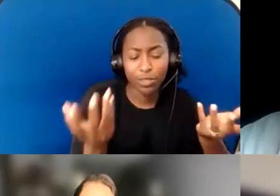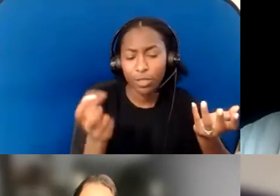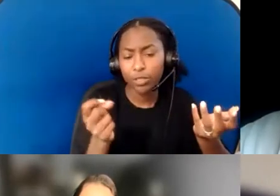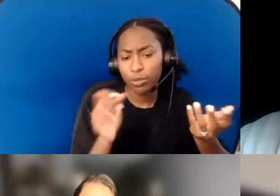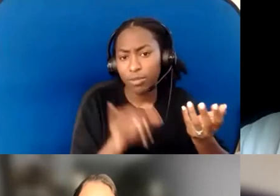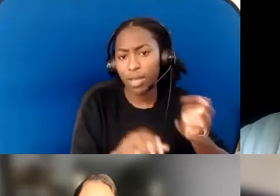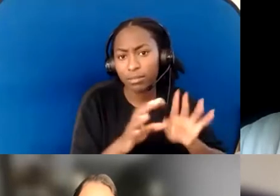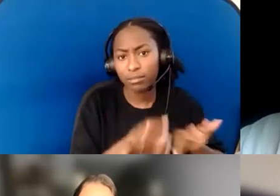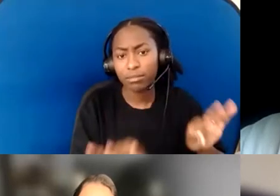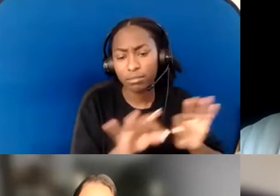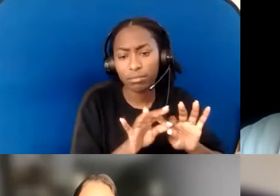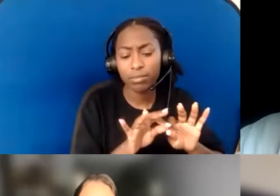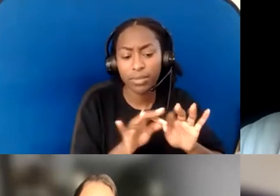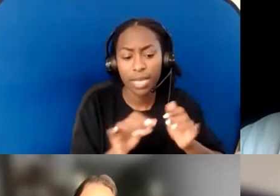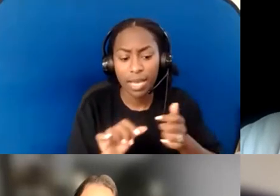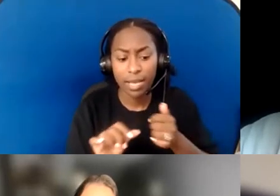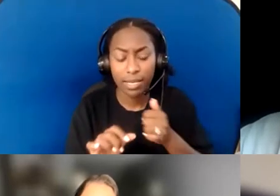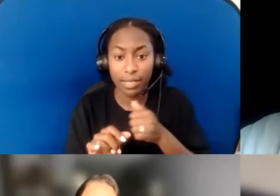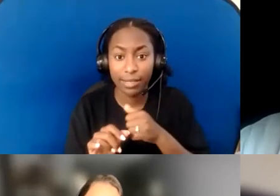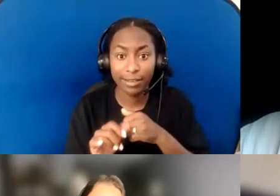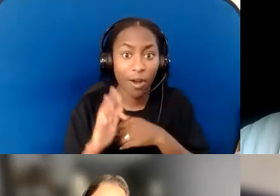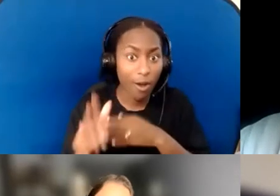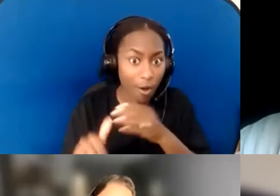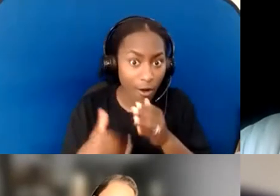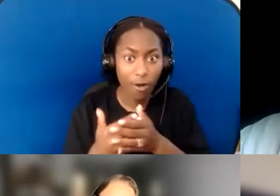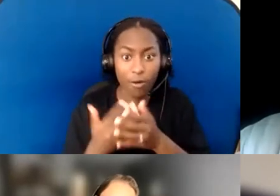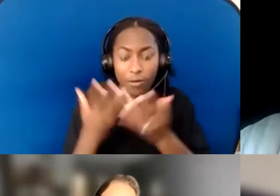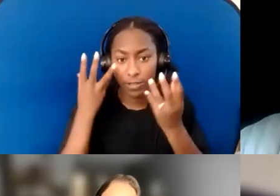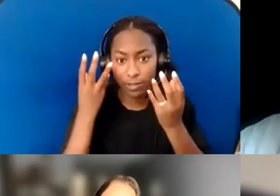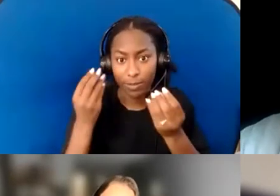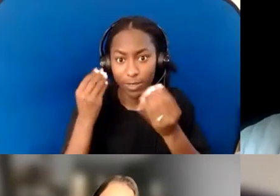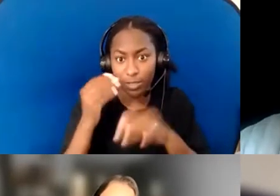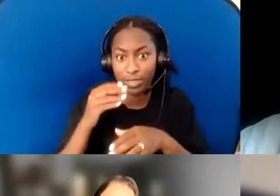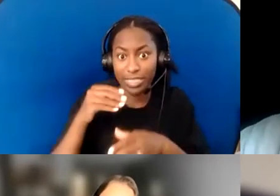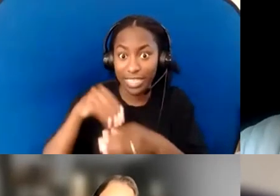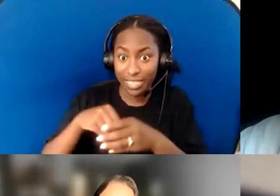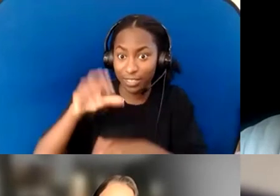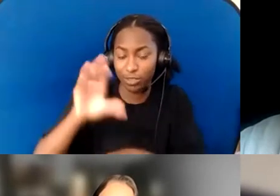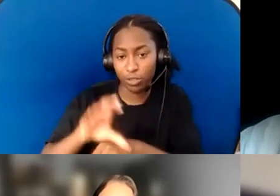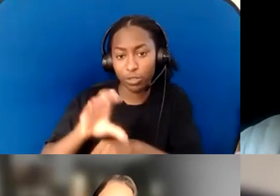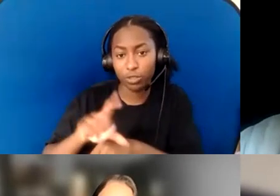Have that information all over your website, in all of those places. Maybe it can link to one primary page